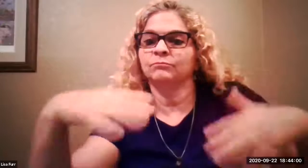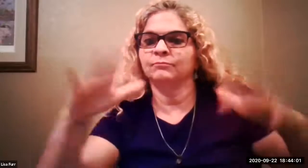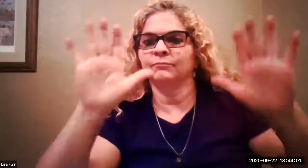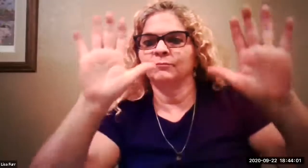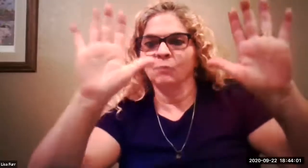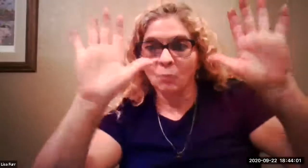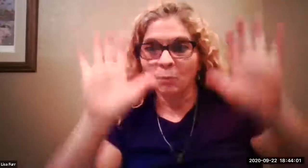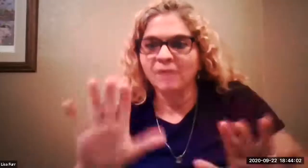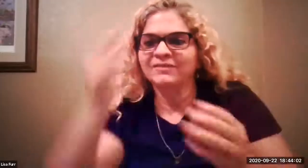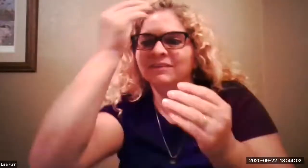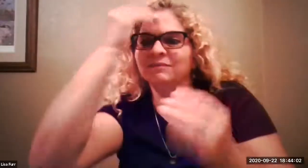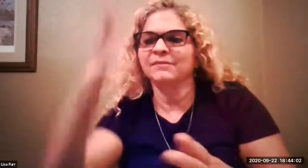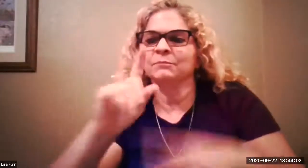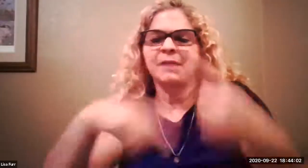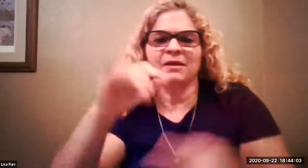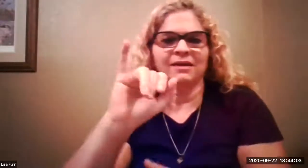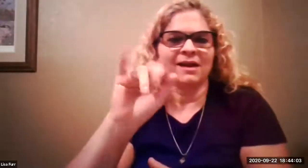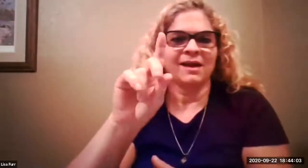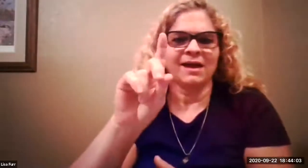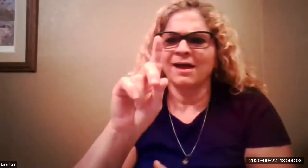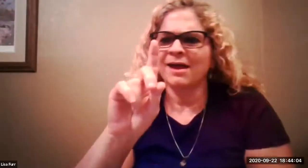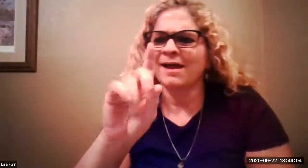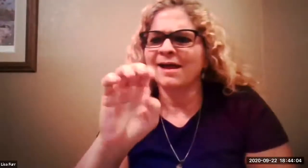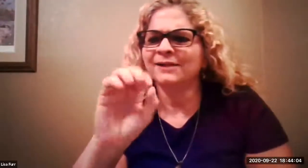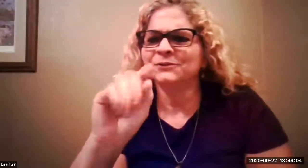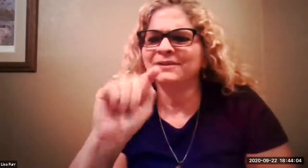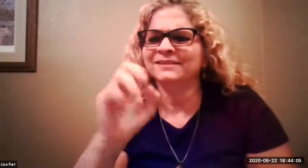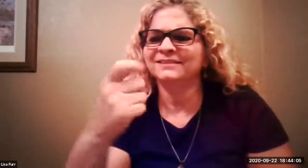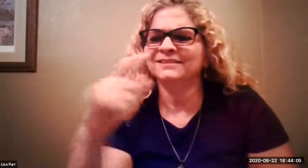astrid said first of all wonderful